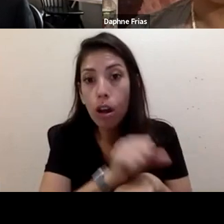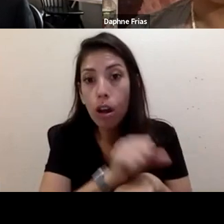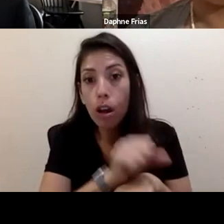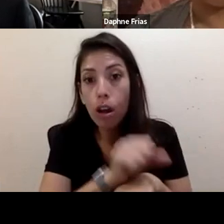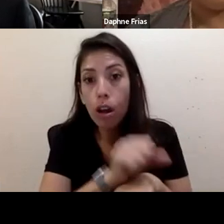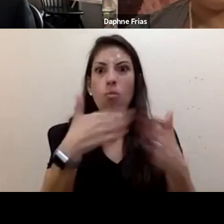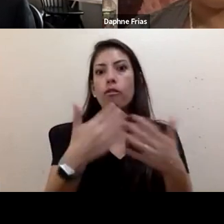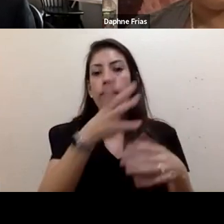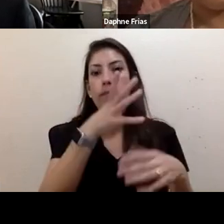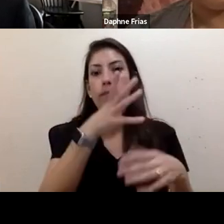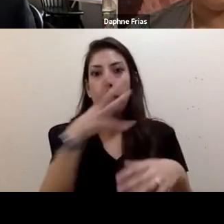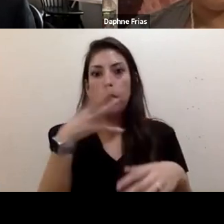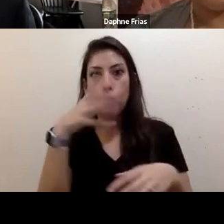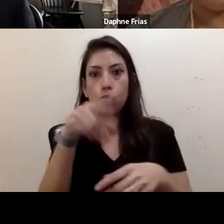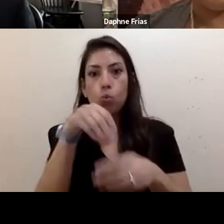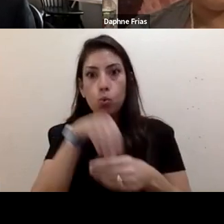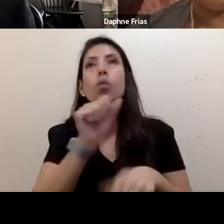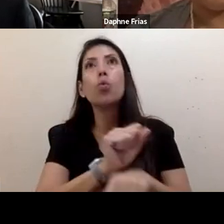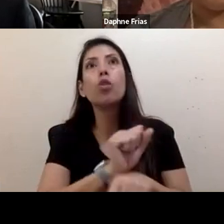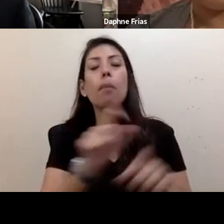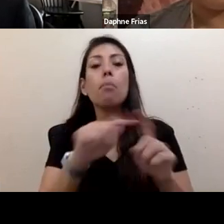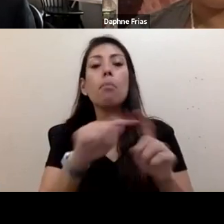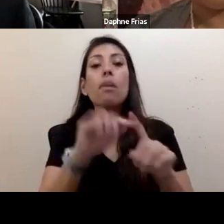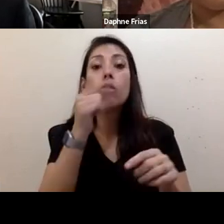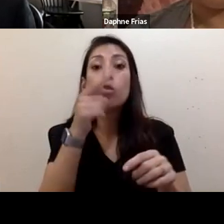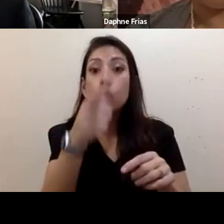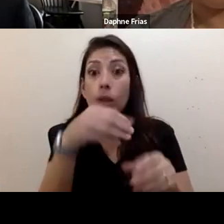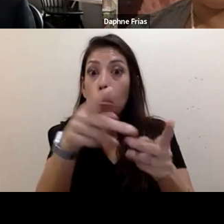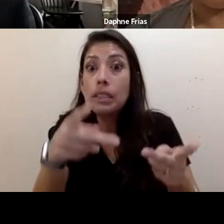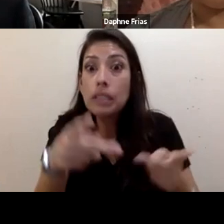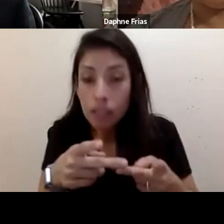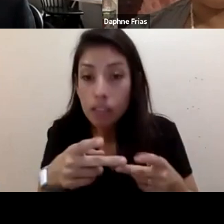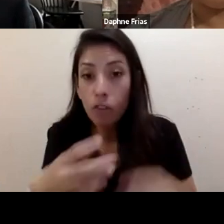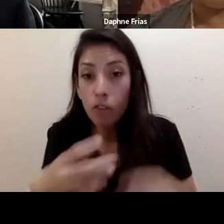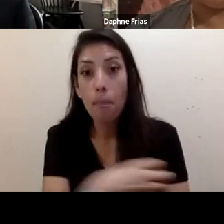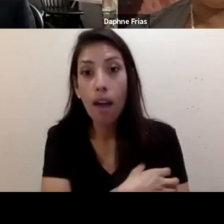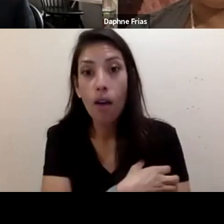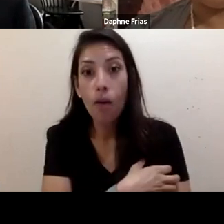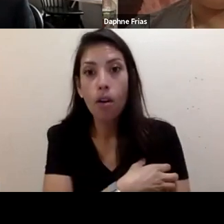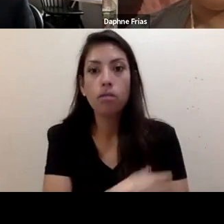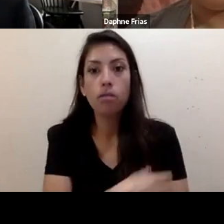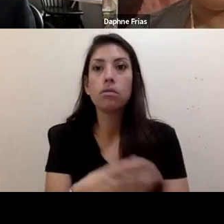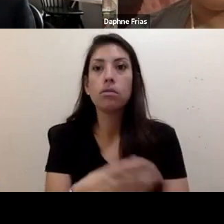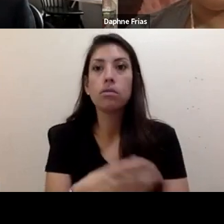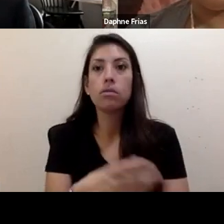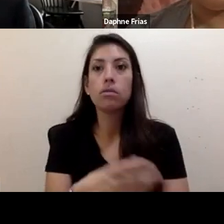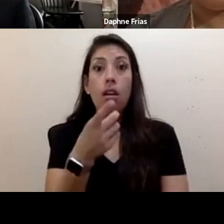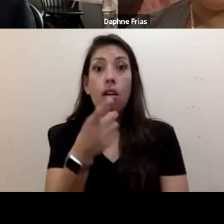if you are in a position of power, are you doing things that are creating that hierarchy, like Daphne said,